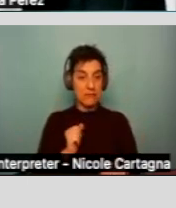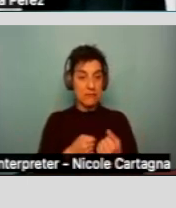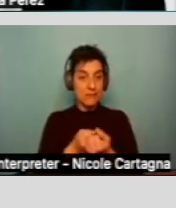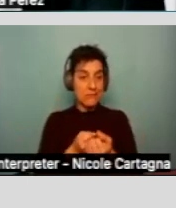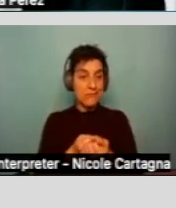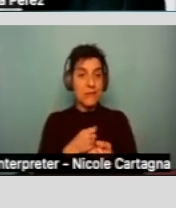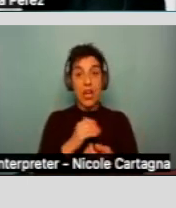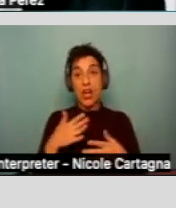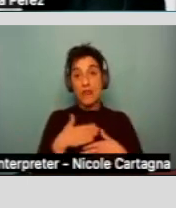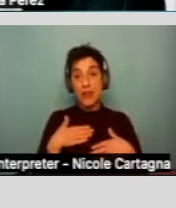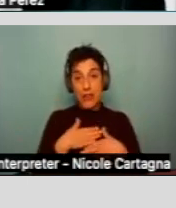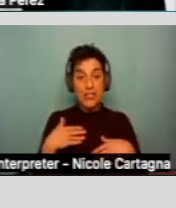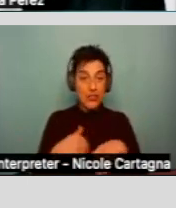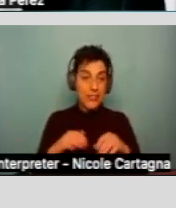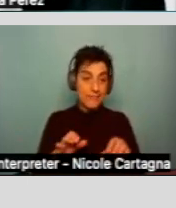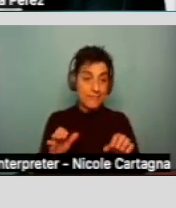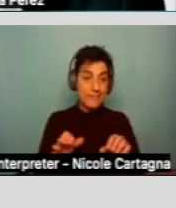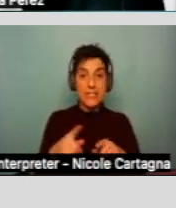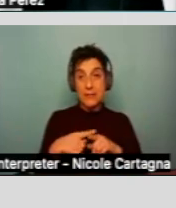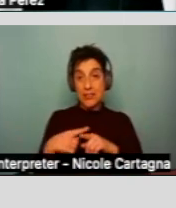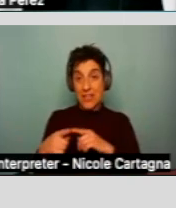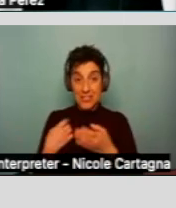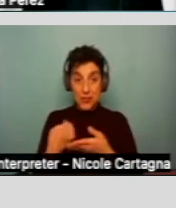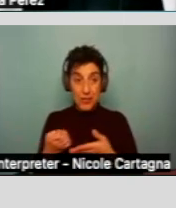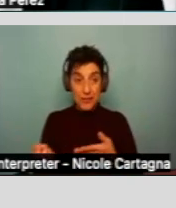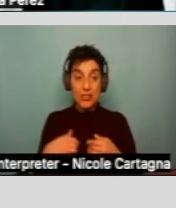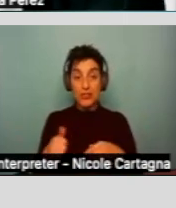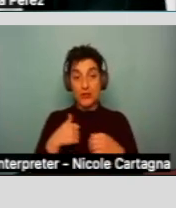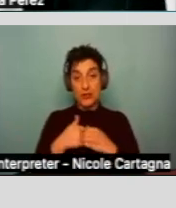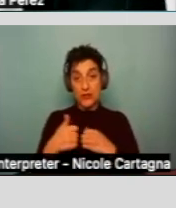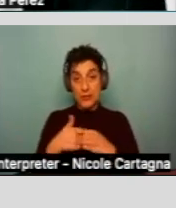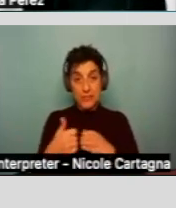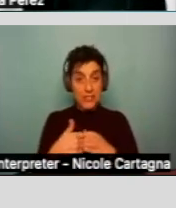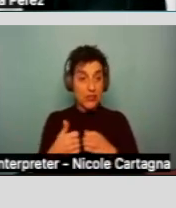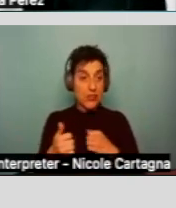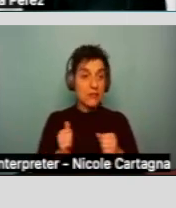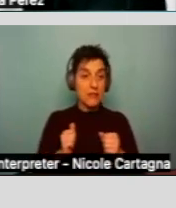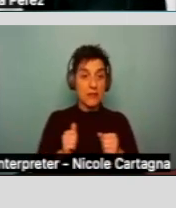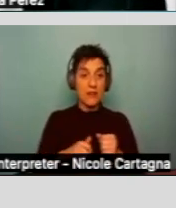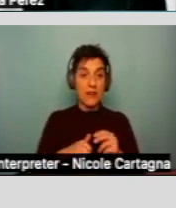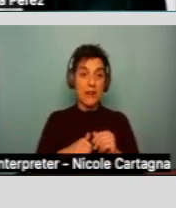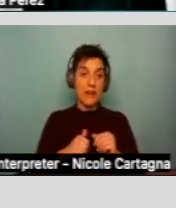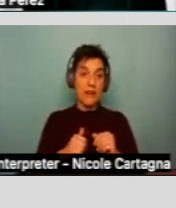transportation, facilitation services, self-advocacy, and advocacy.